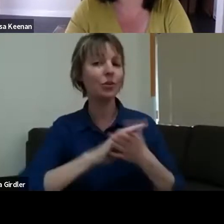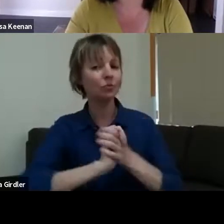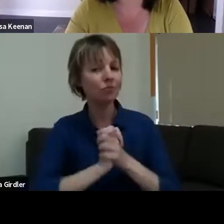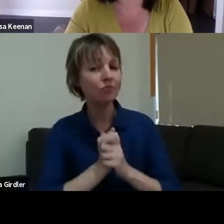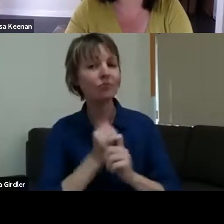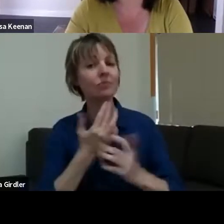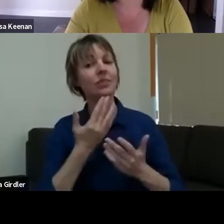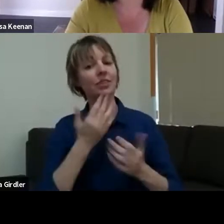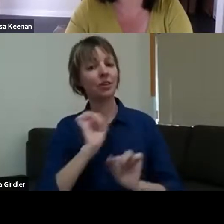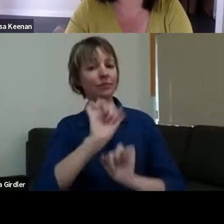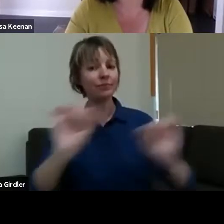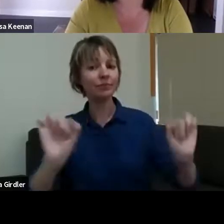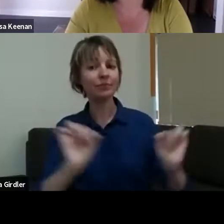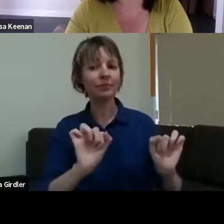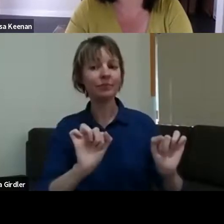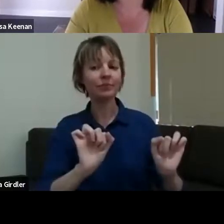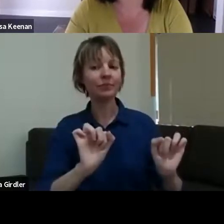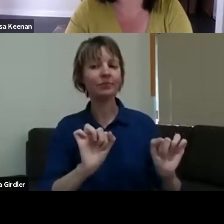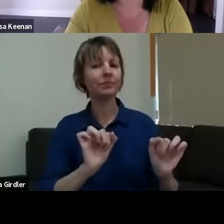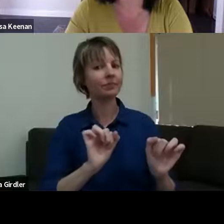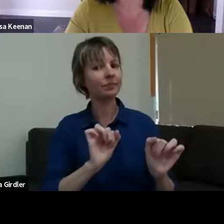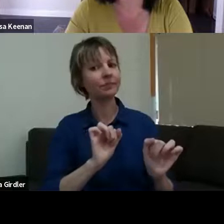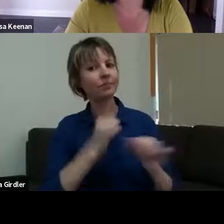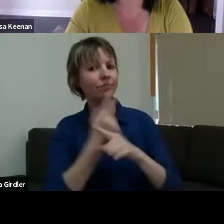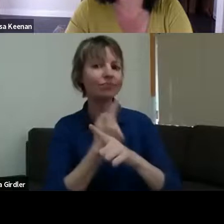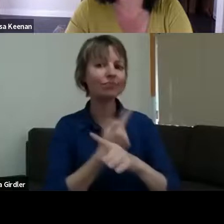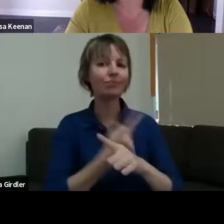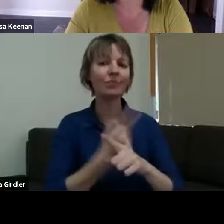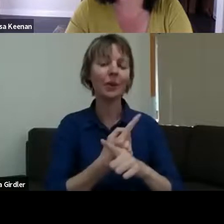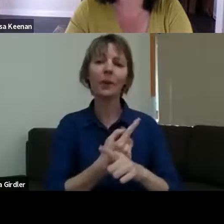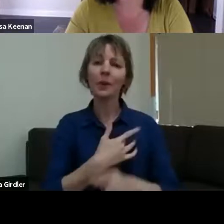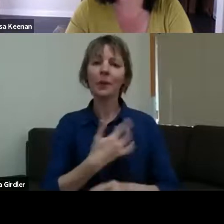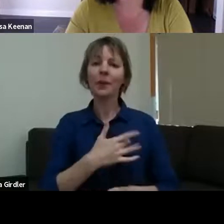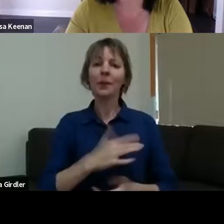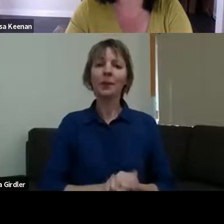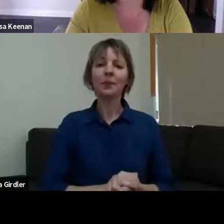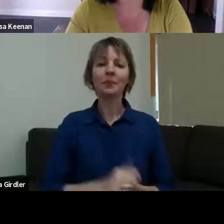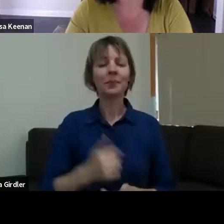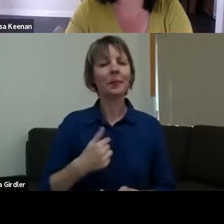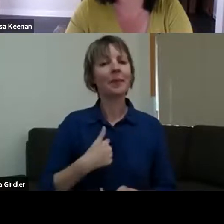touching. And I lived through the 2009 fires in Victoria myself, and